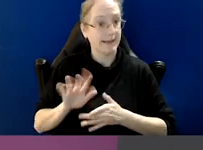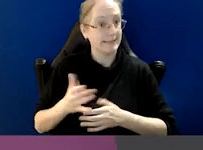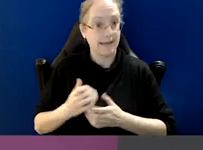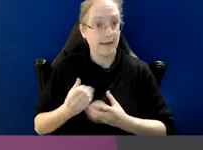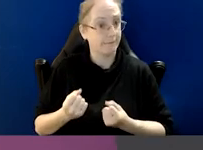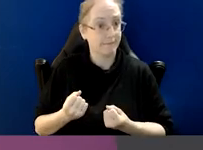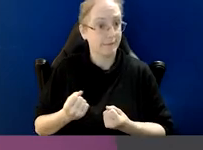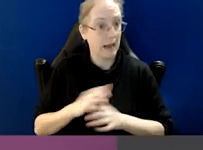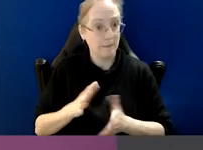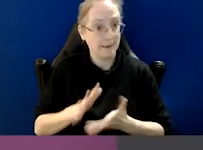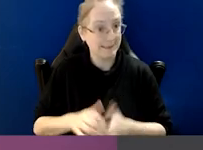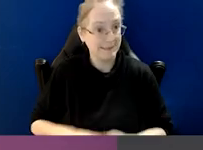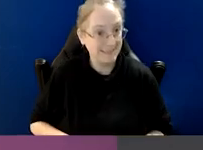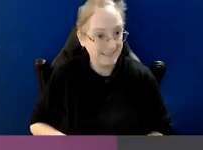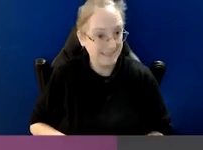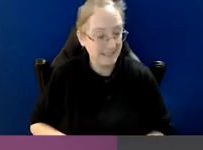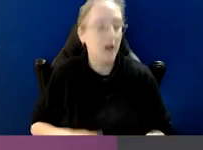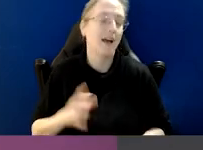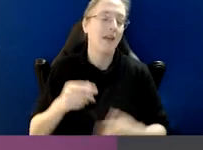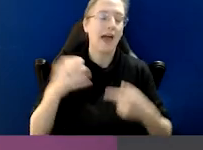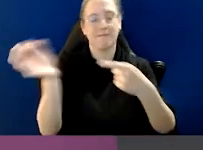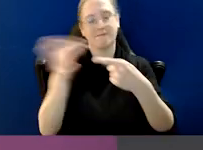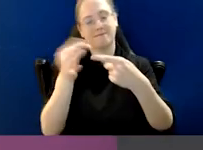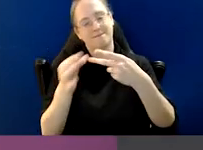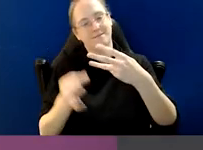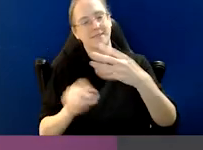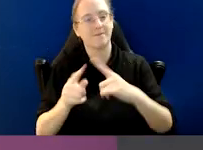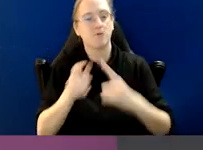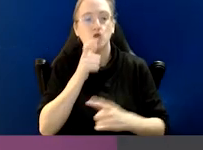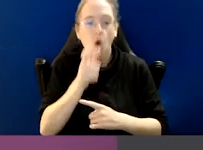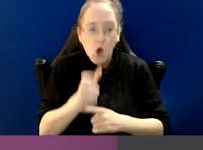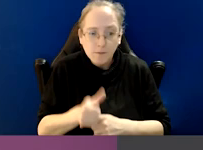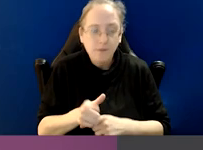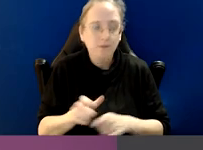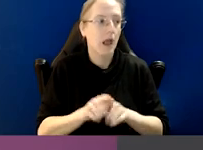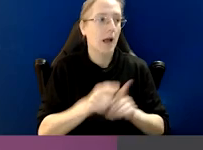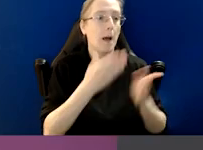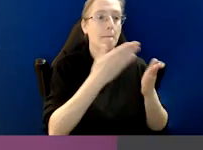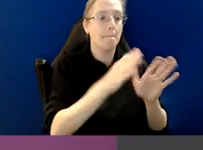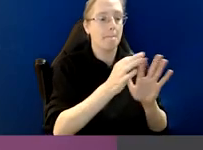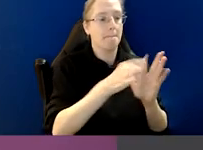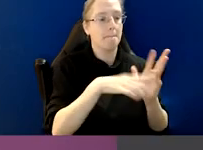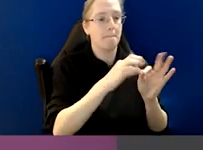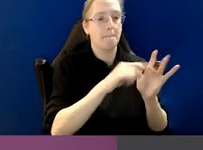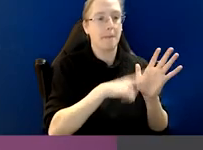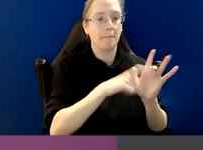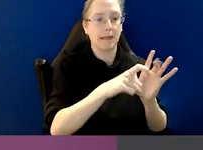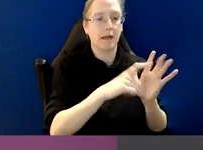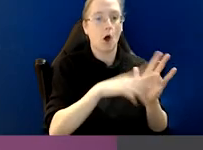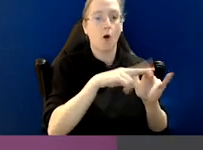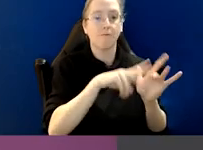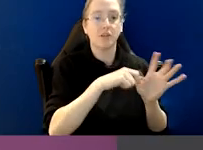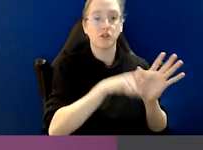So that convention has a series of definitions of key terms like public official,